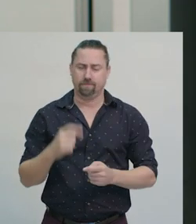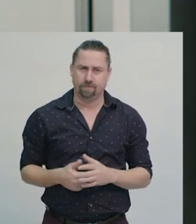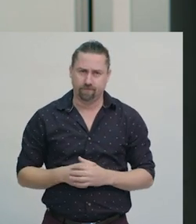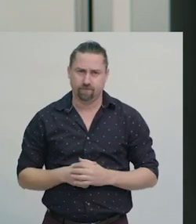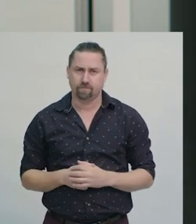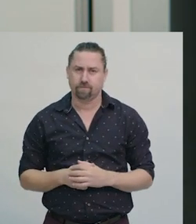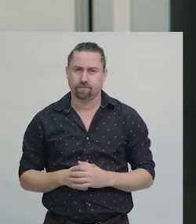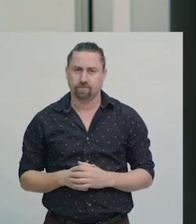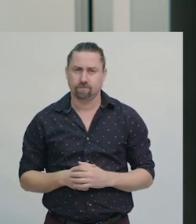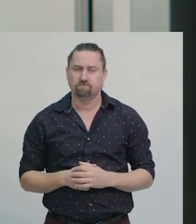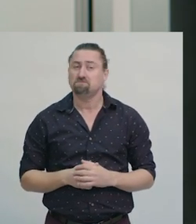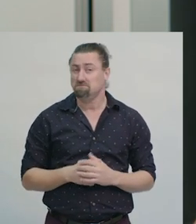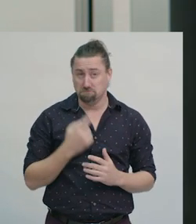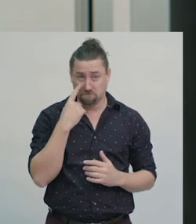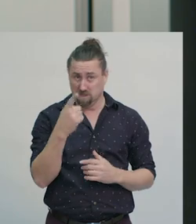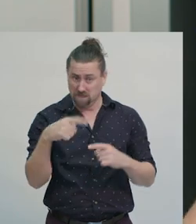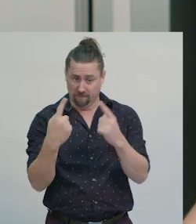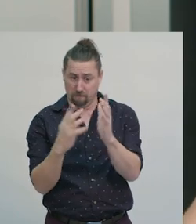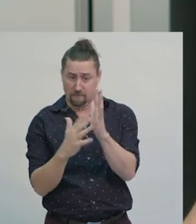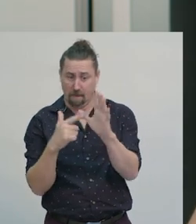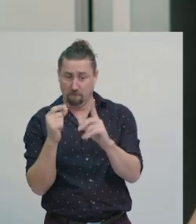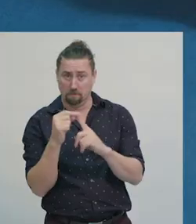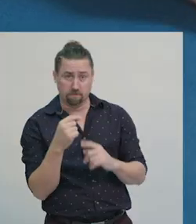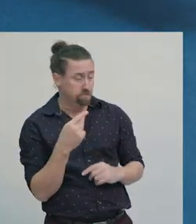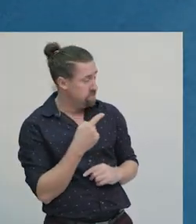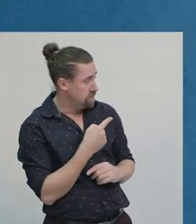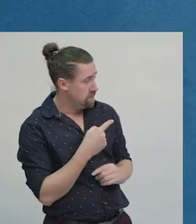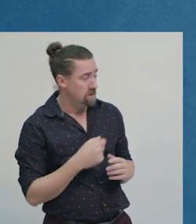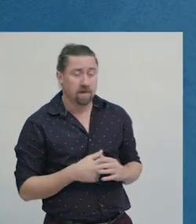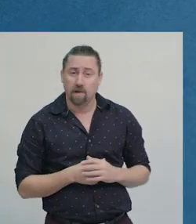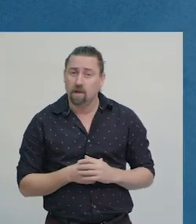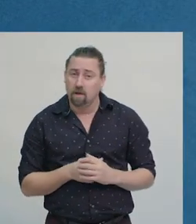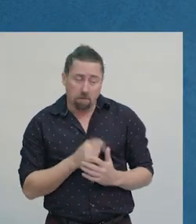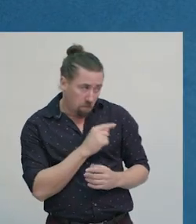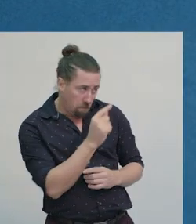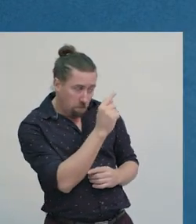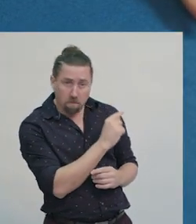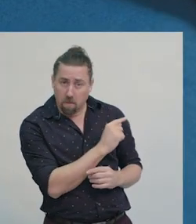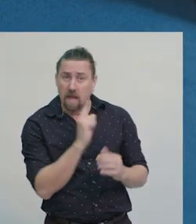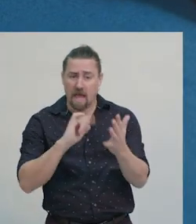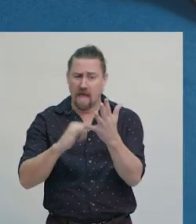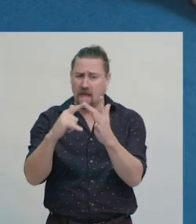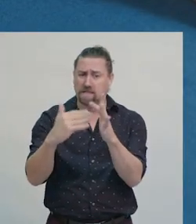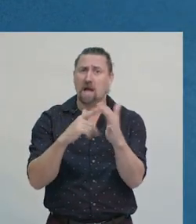Here are a few different maps. Notice how they are similar in size,